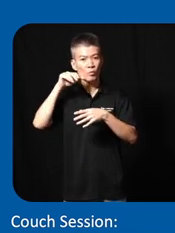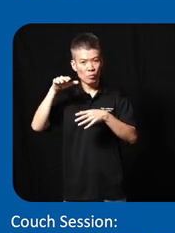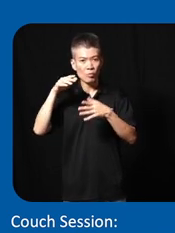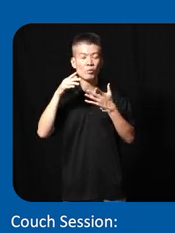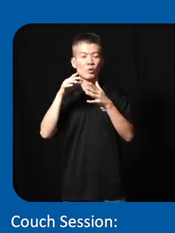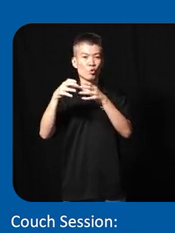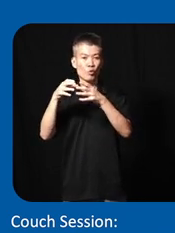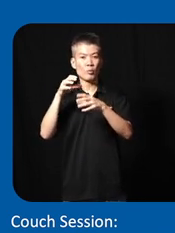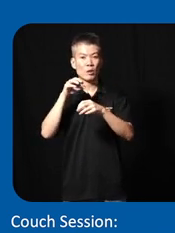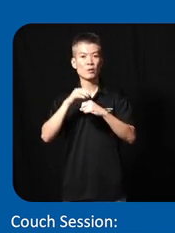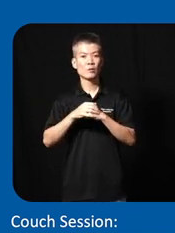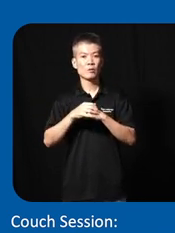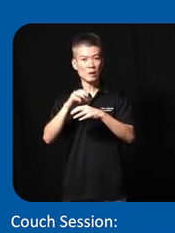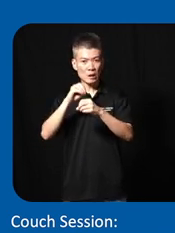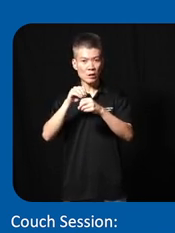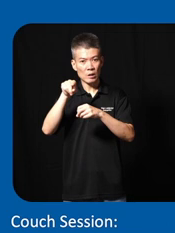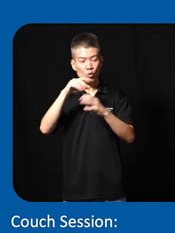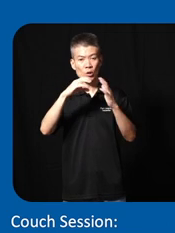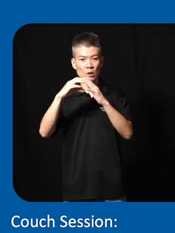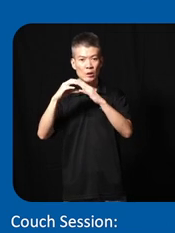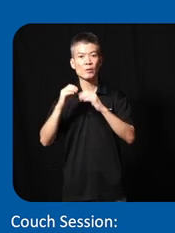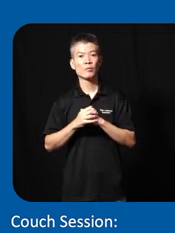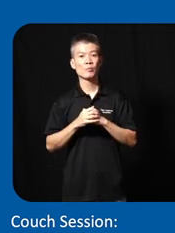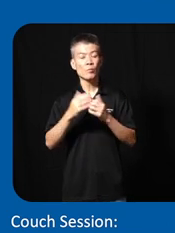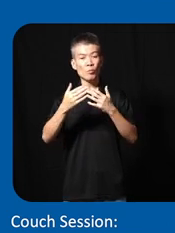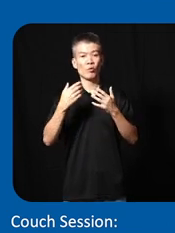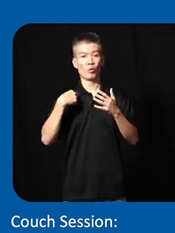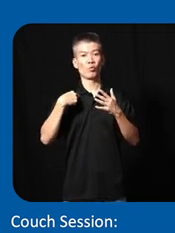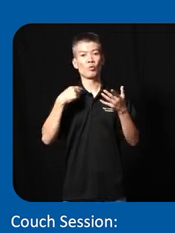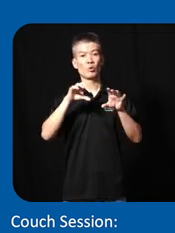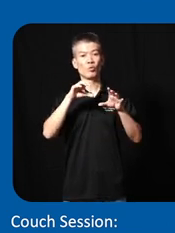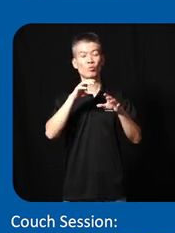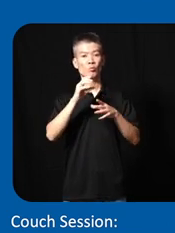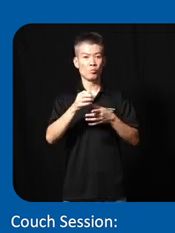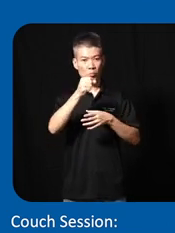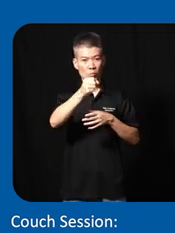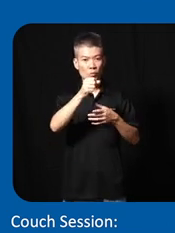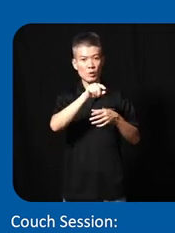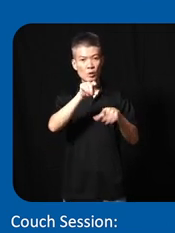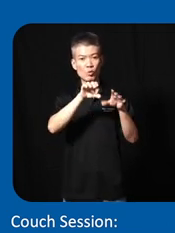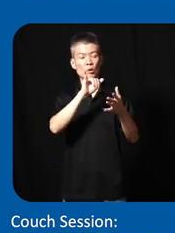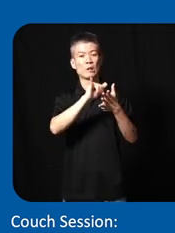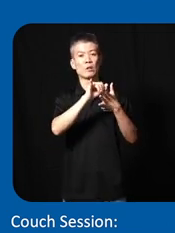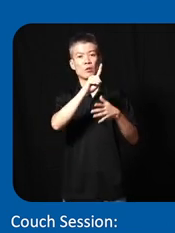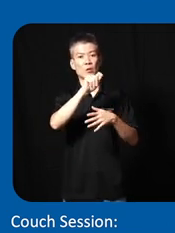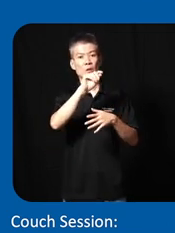group in in uh in those City but before we we deploy them to uh to do data collection of